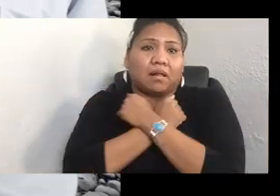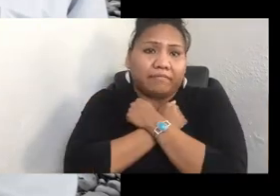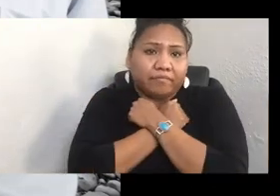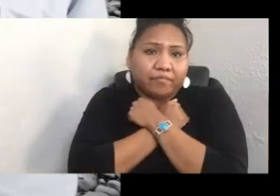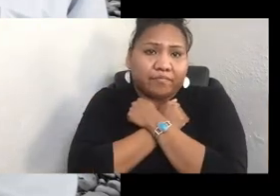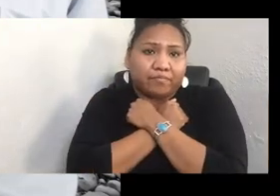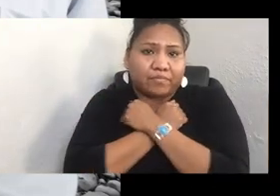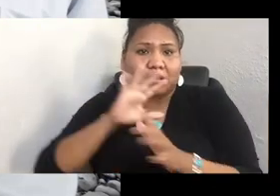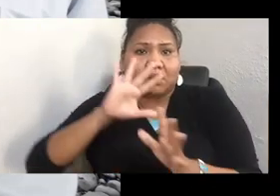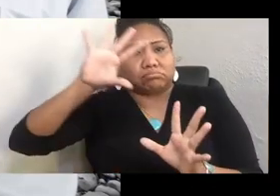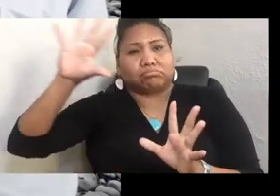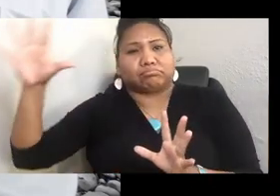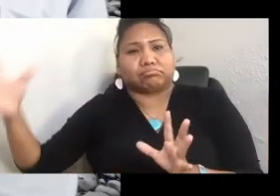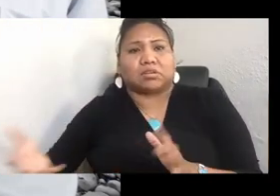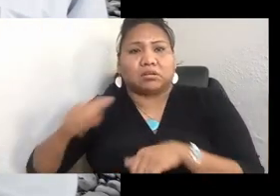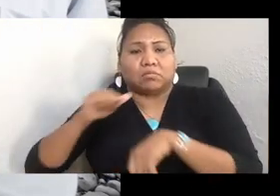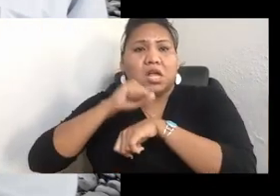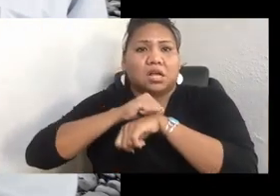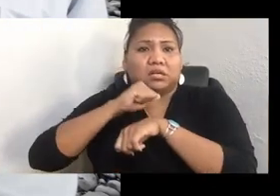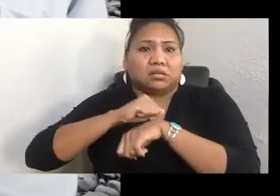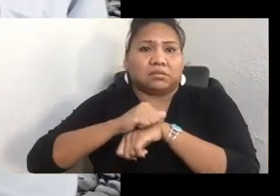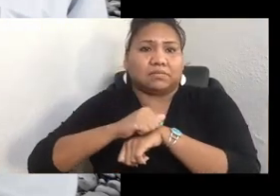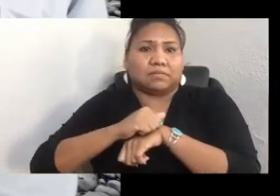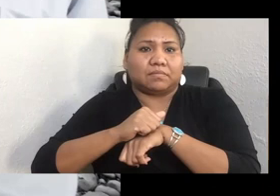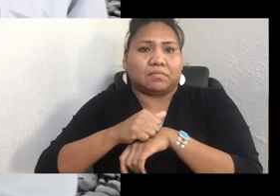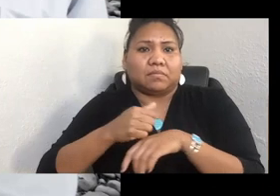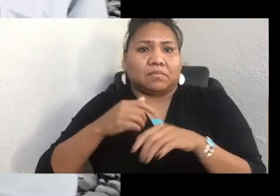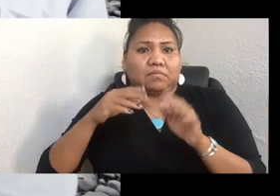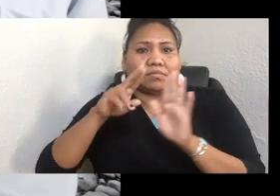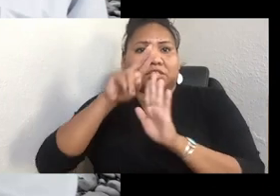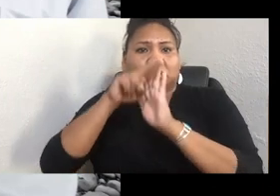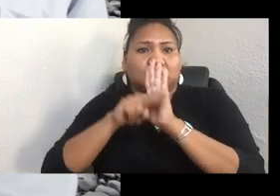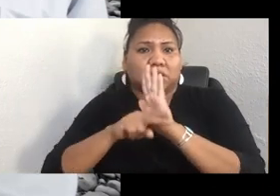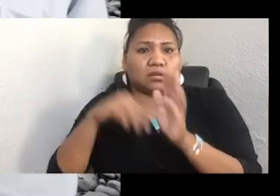Yes, we buried our ancestors in the trees. And yes, we put our deceased in the canoes on the water,